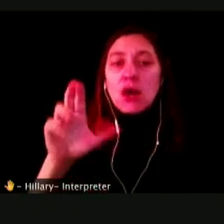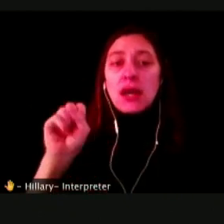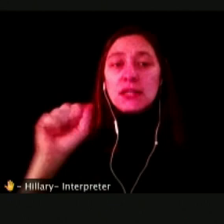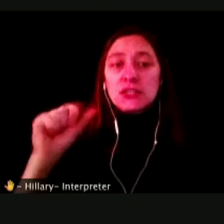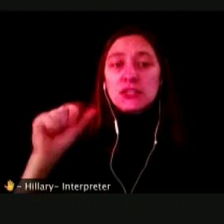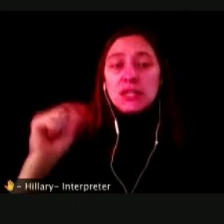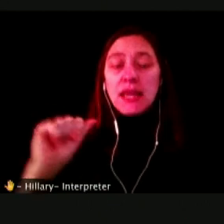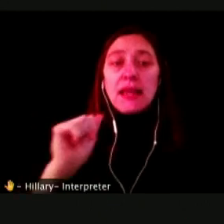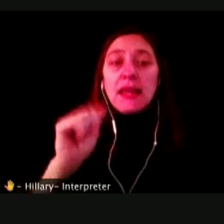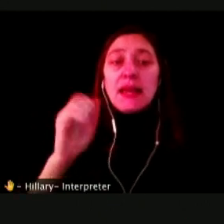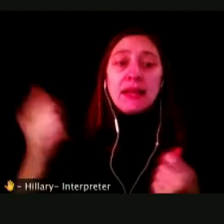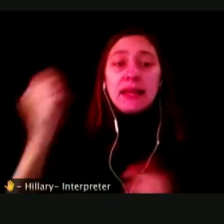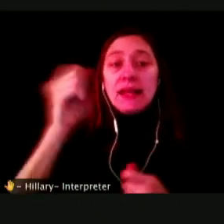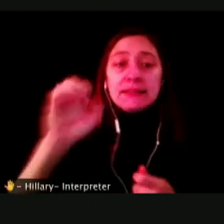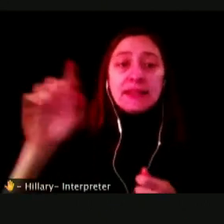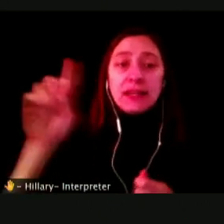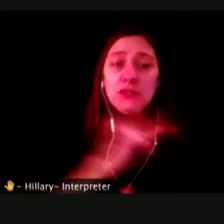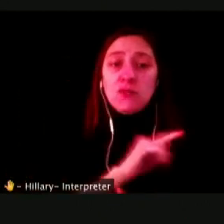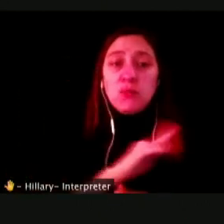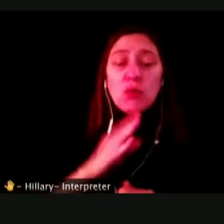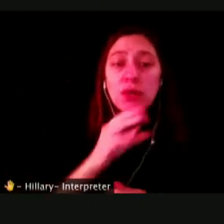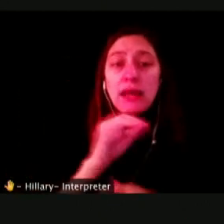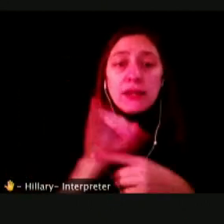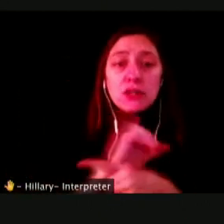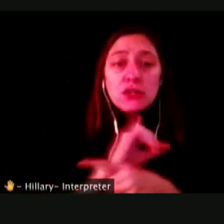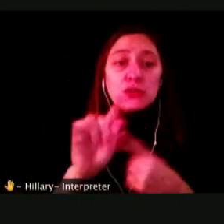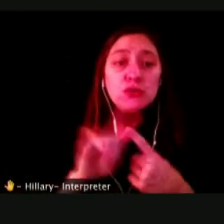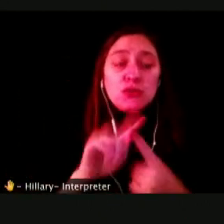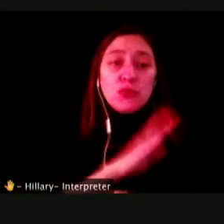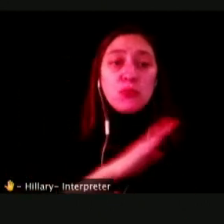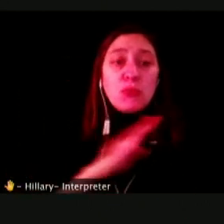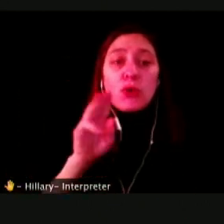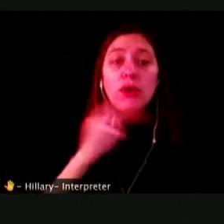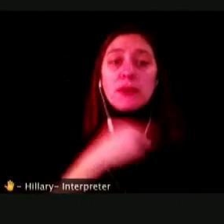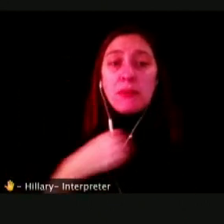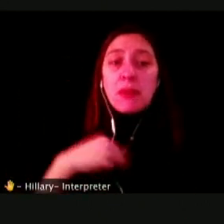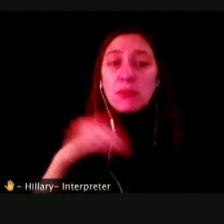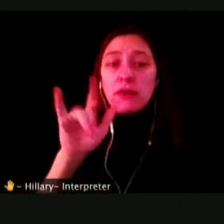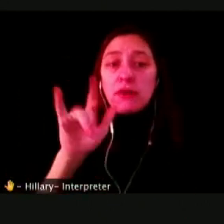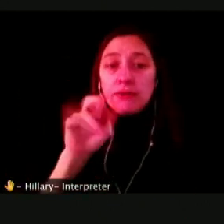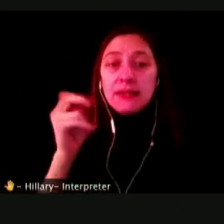MEMBER LYNN HARRIS IN THE NATIONAL STUDENT POLITICAL ADVOCATE MARRIAGE IS NOT A MONTGOMERY